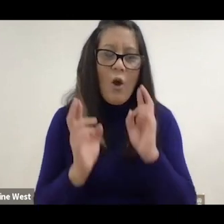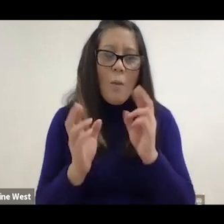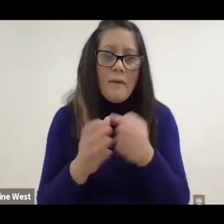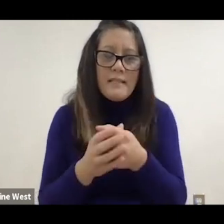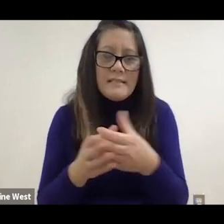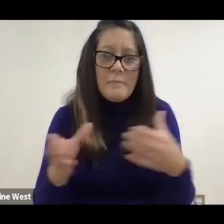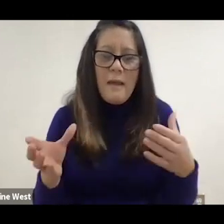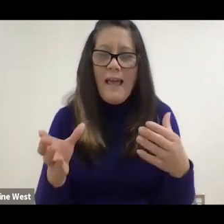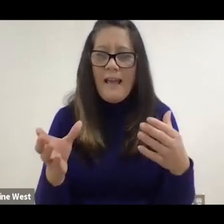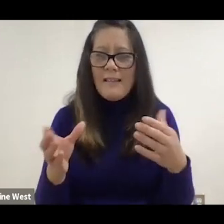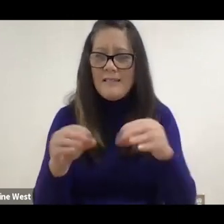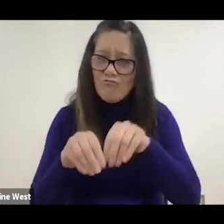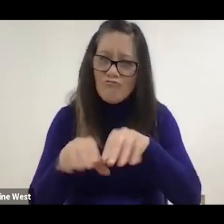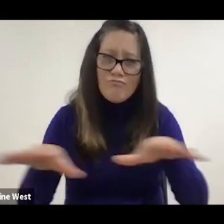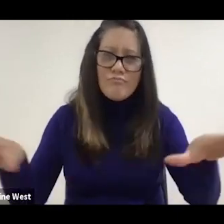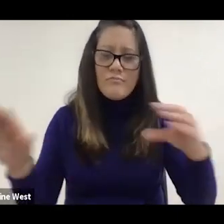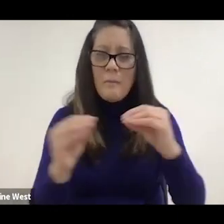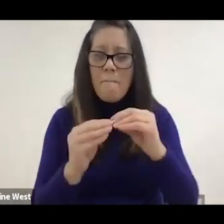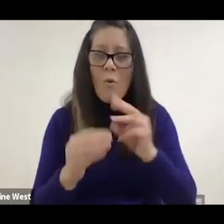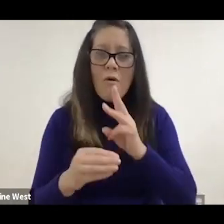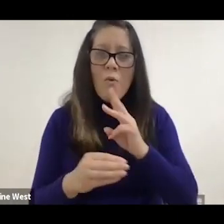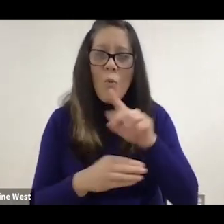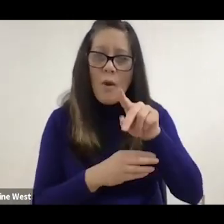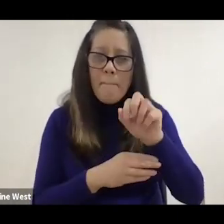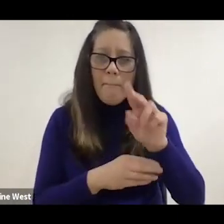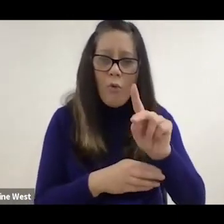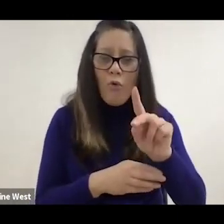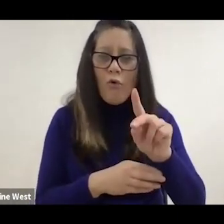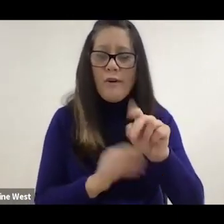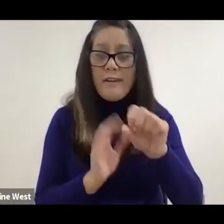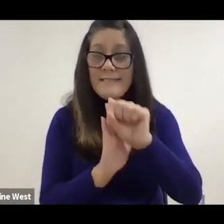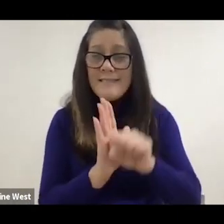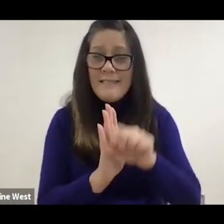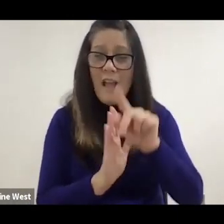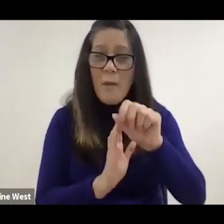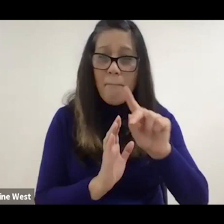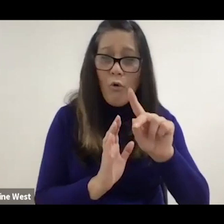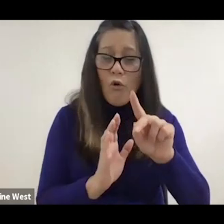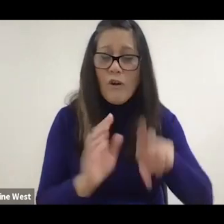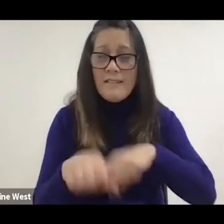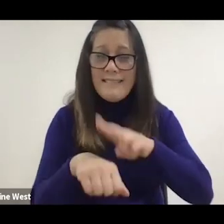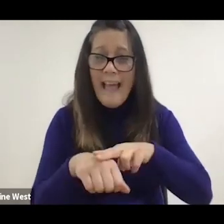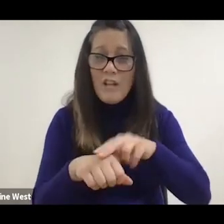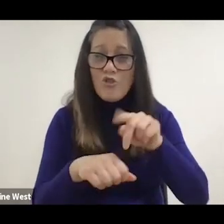by different the National Park Service, State Park who're putting it at wave pools, beaches.